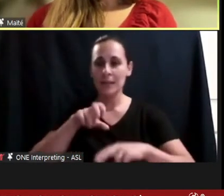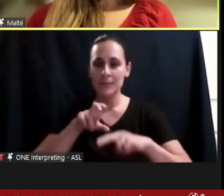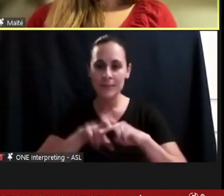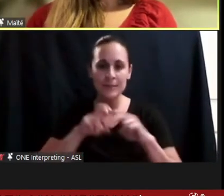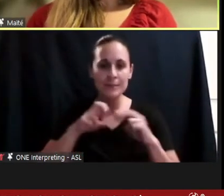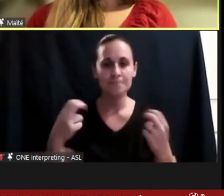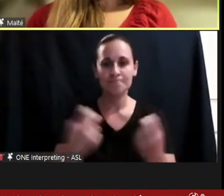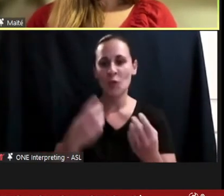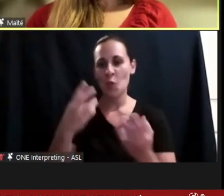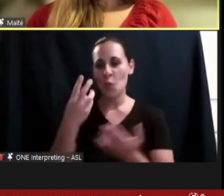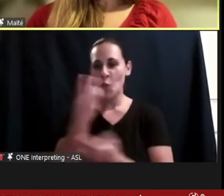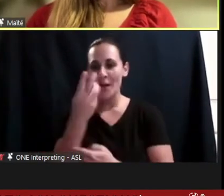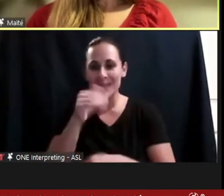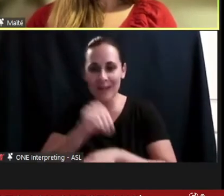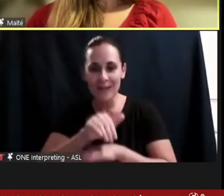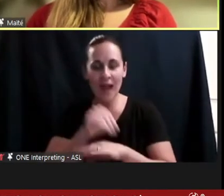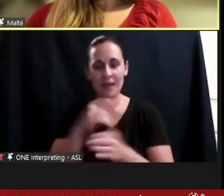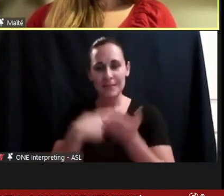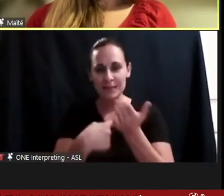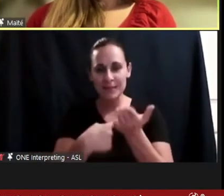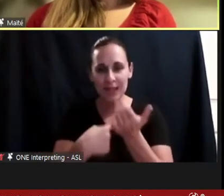who's going to listen to our stories. >>PETER POULLOS: We are so excited